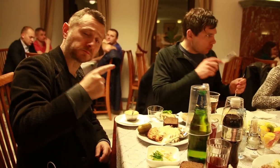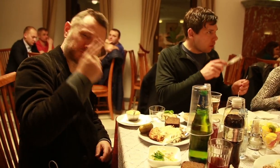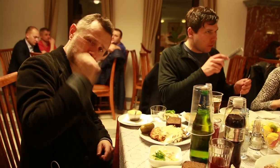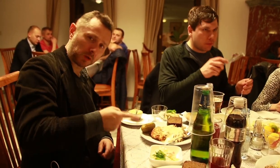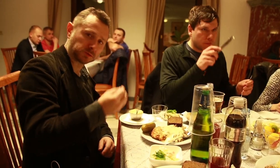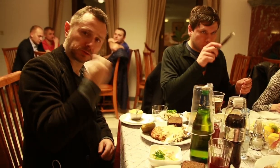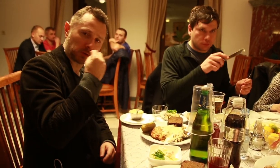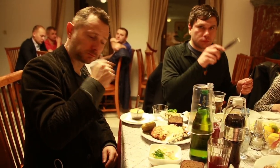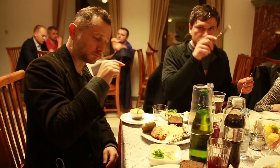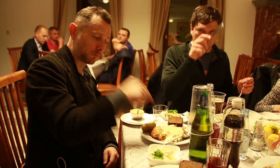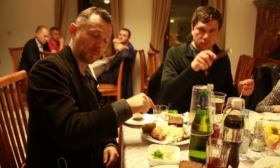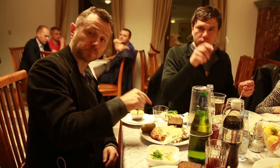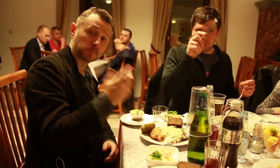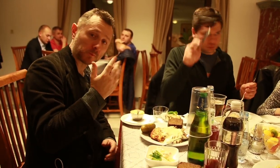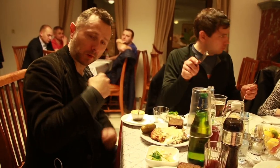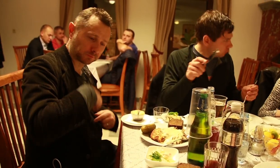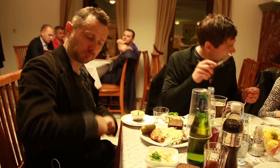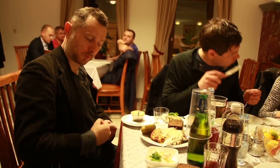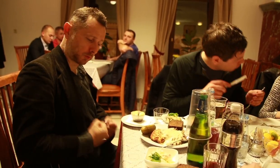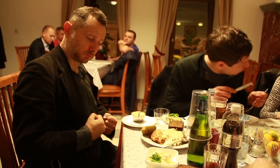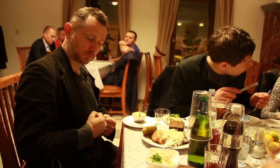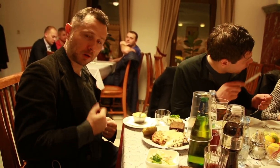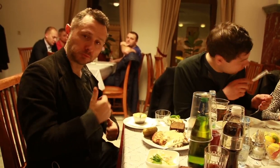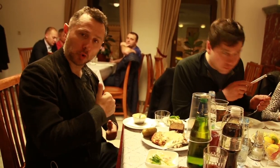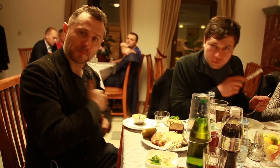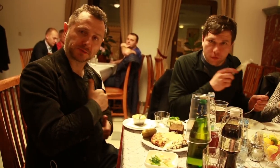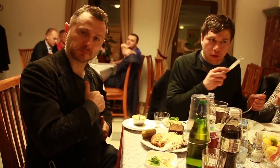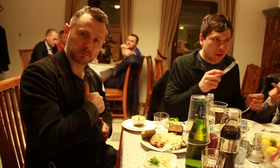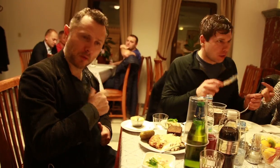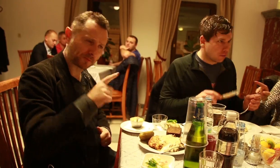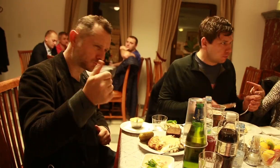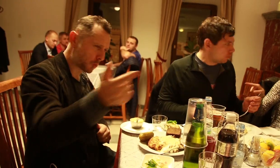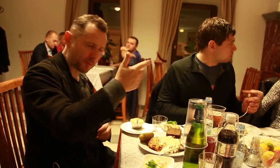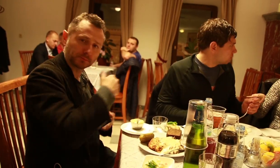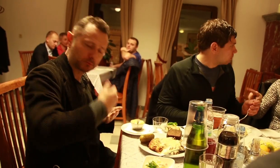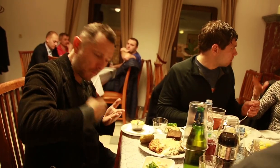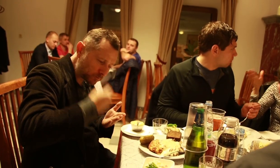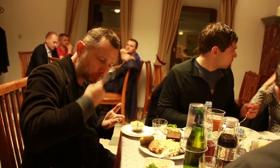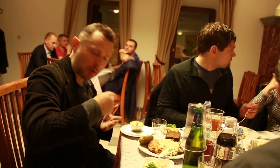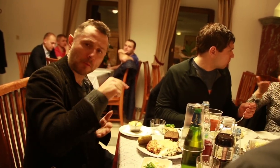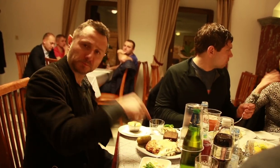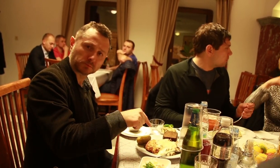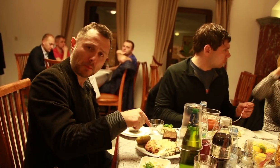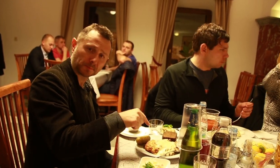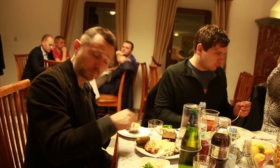eat it to be strong, especially people serving in the army.